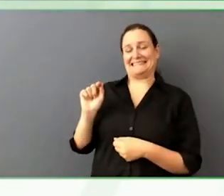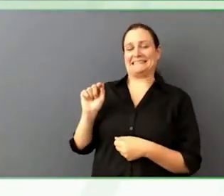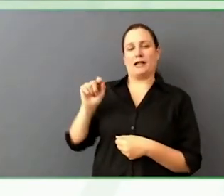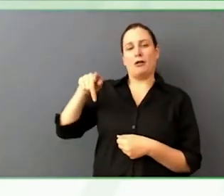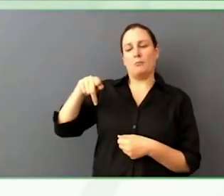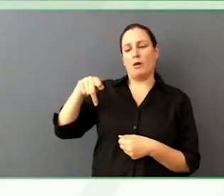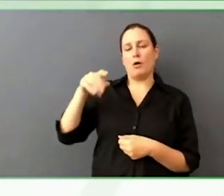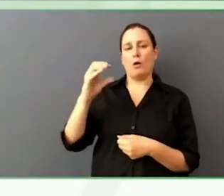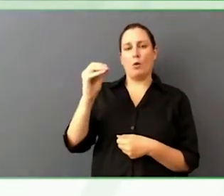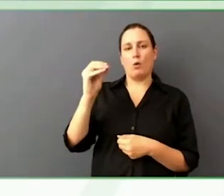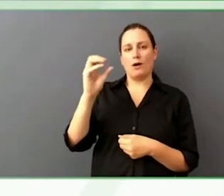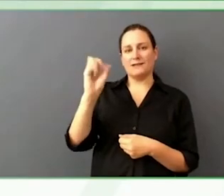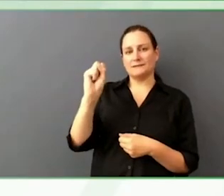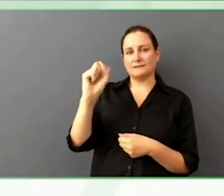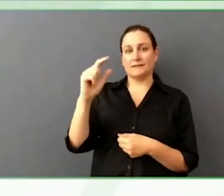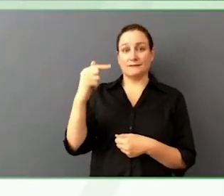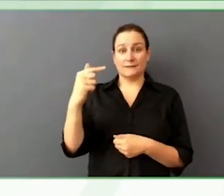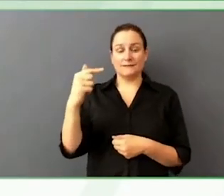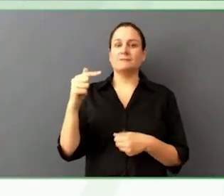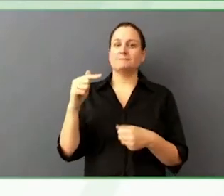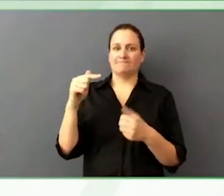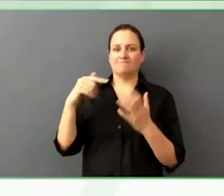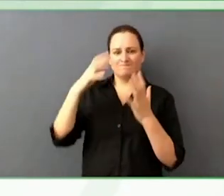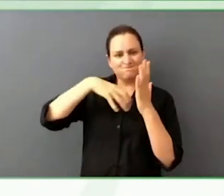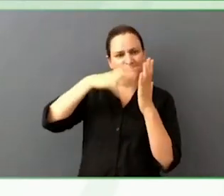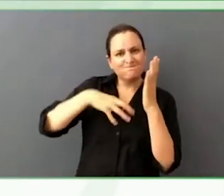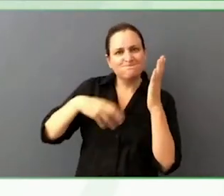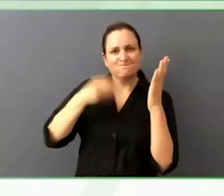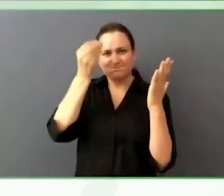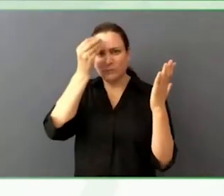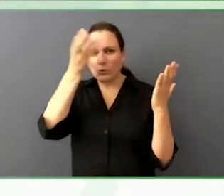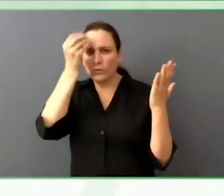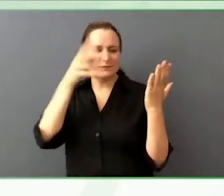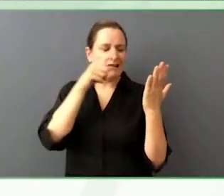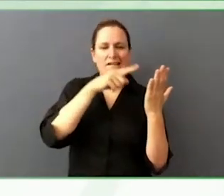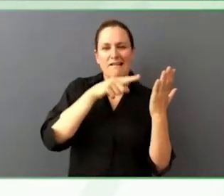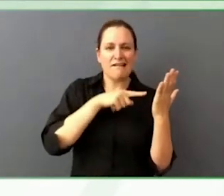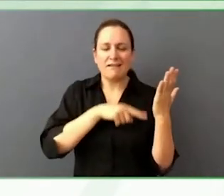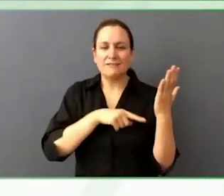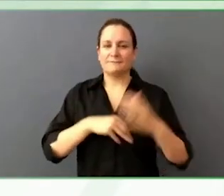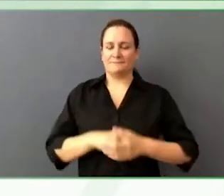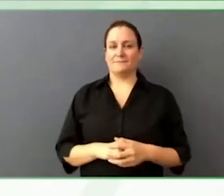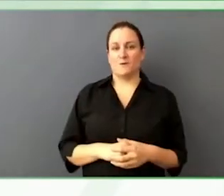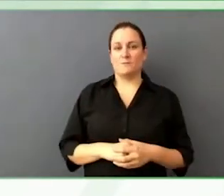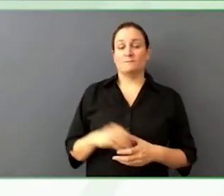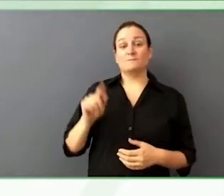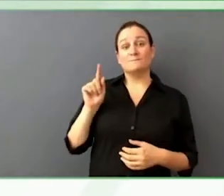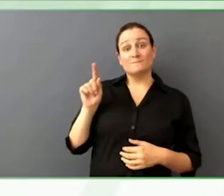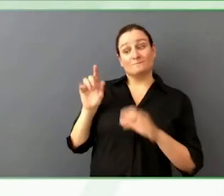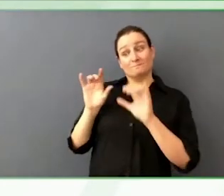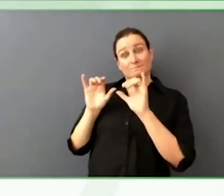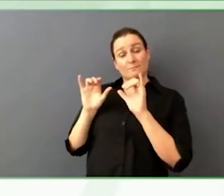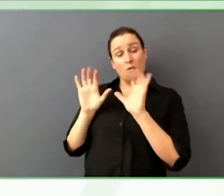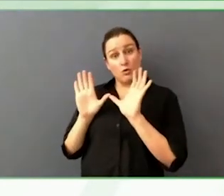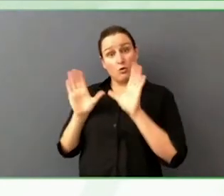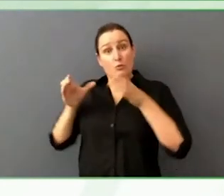During the talk like this, accessibility is not new to me or The Washington Post, when we created the job, the job was not